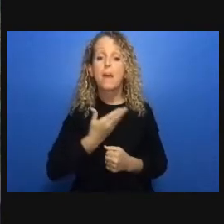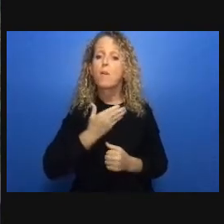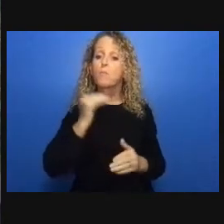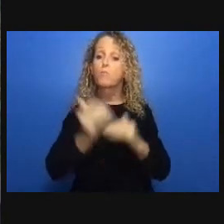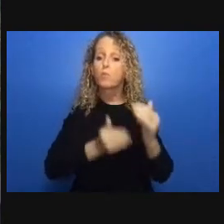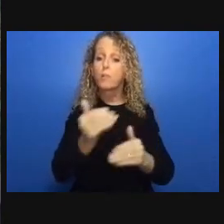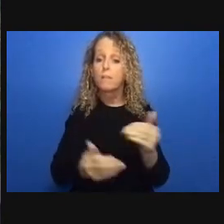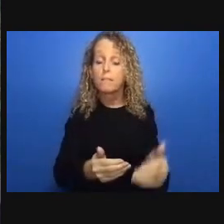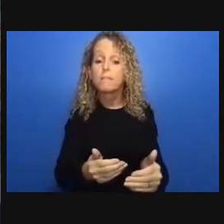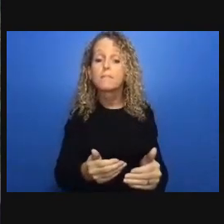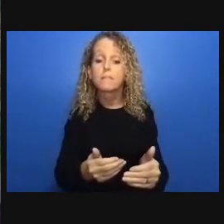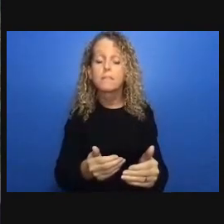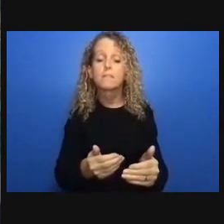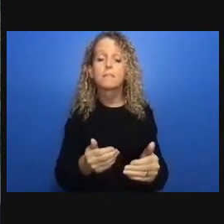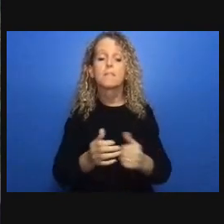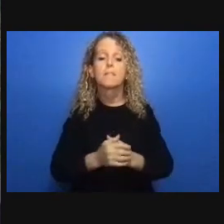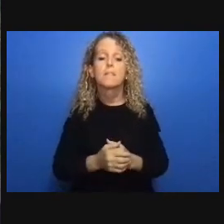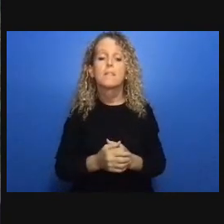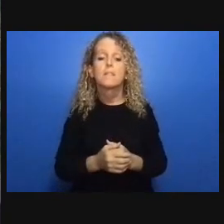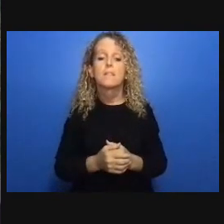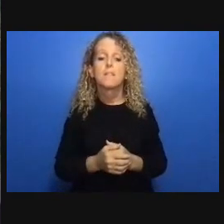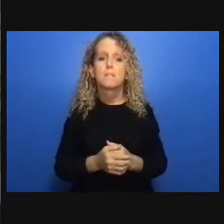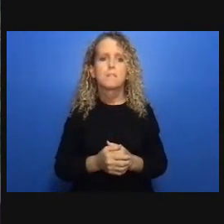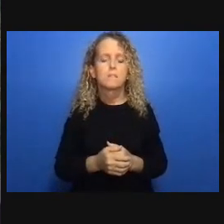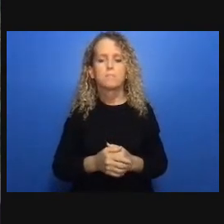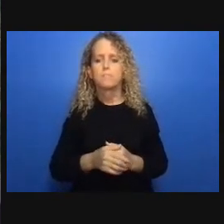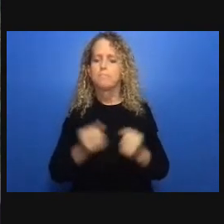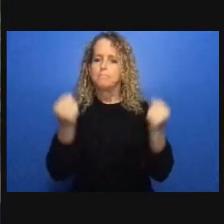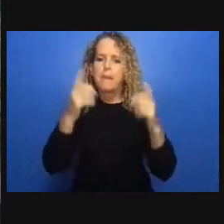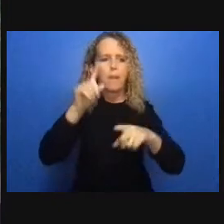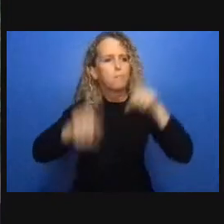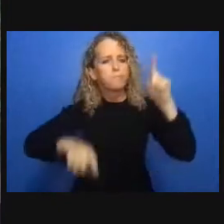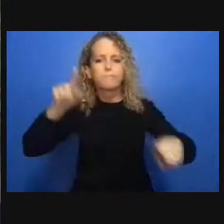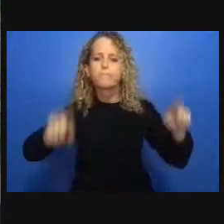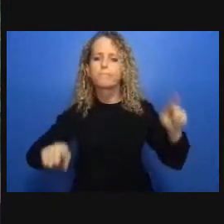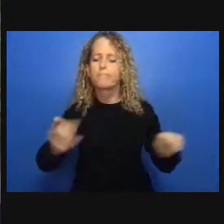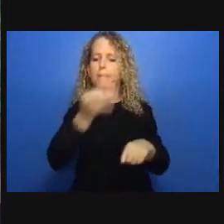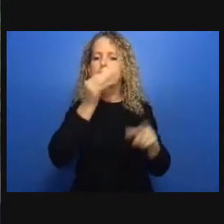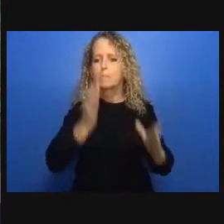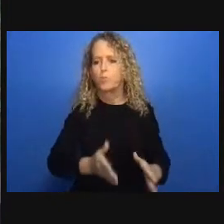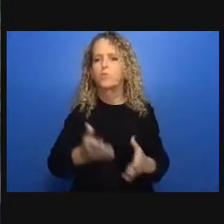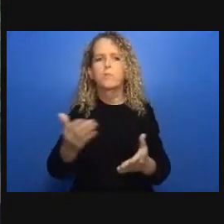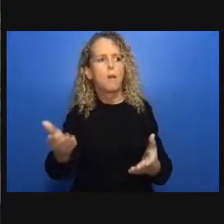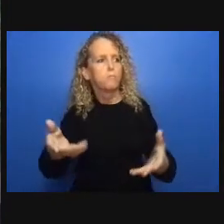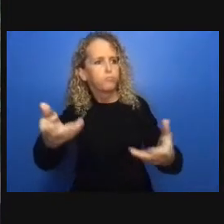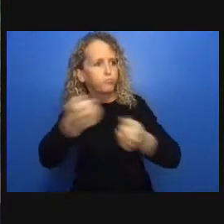saw signs of hope on this and other topics during the pandemic response starting with police again